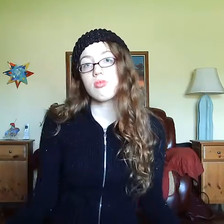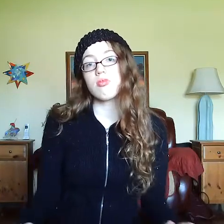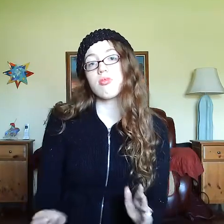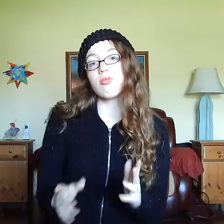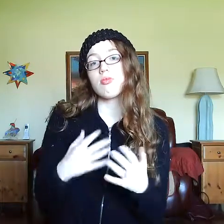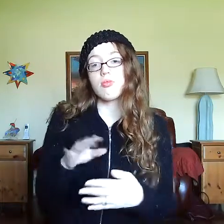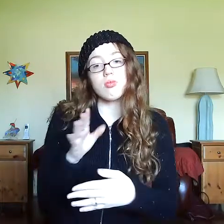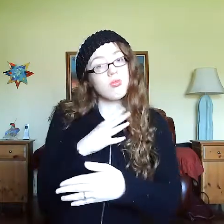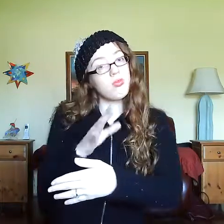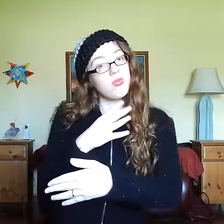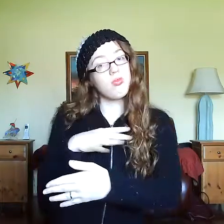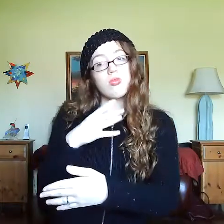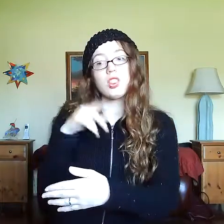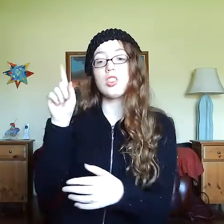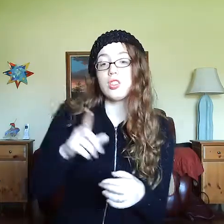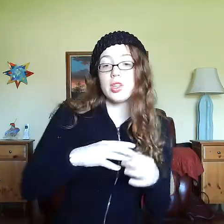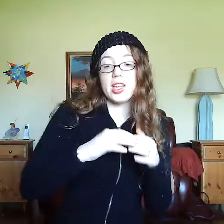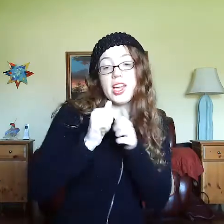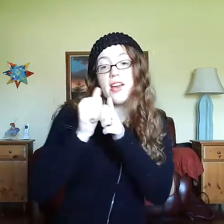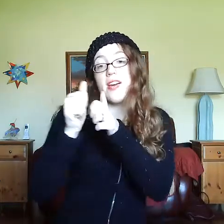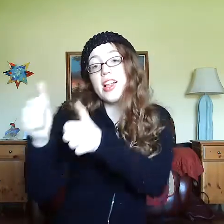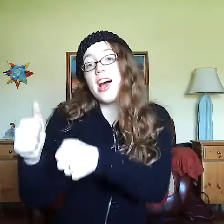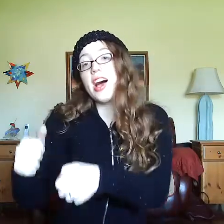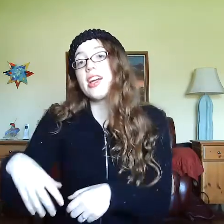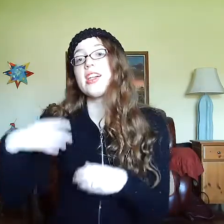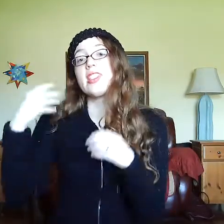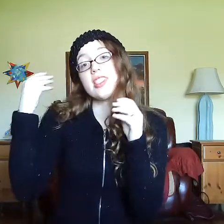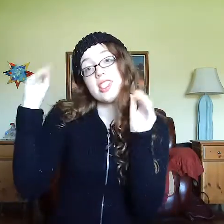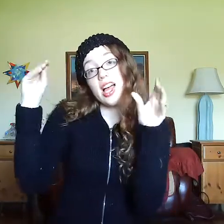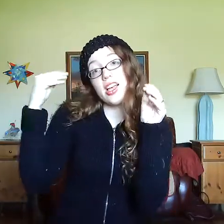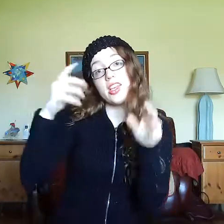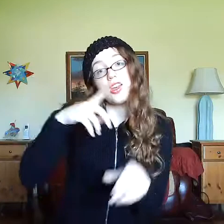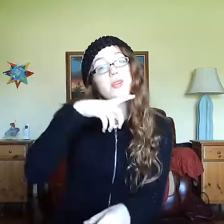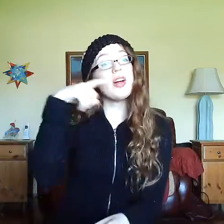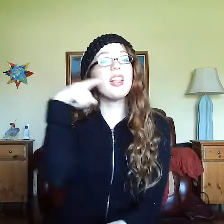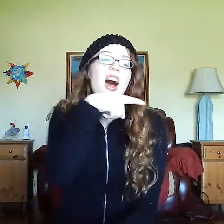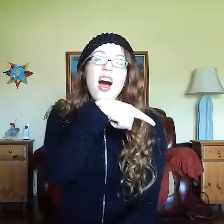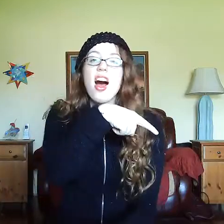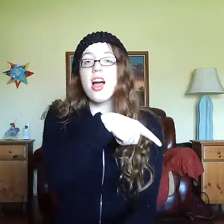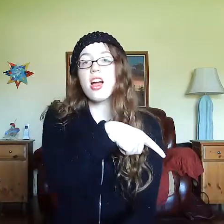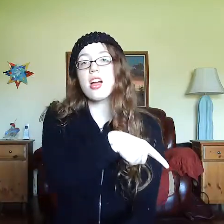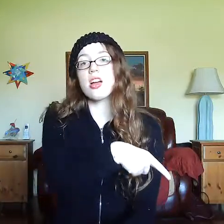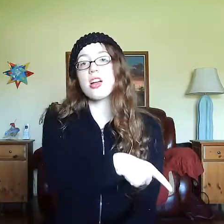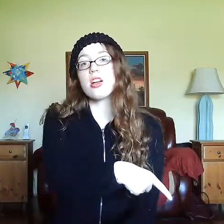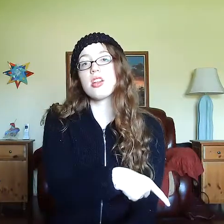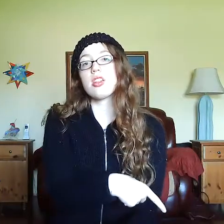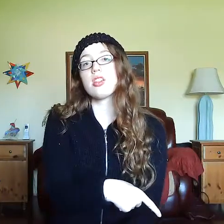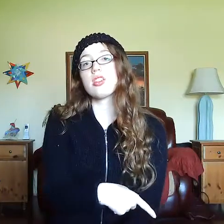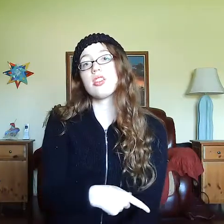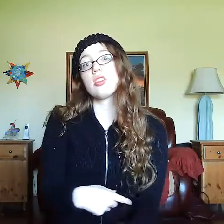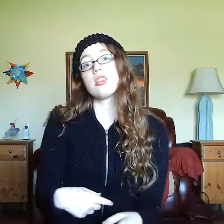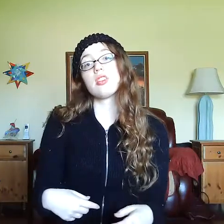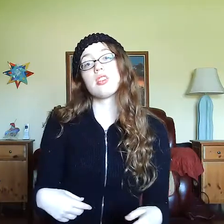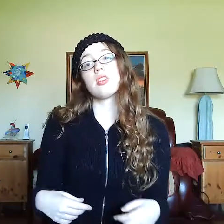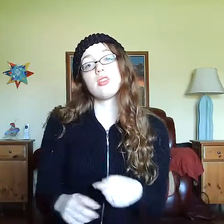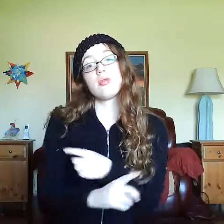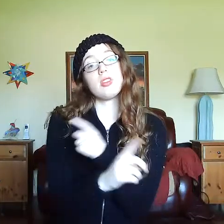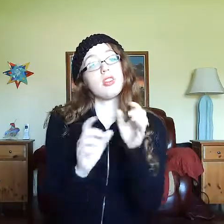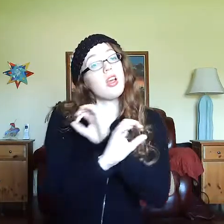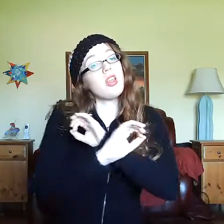SHE LEAD, SELL LIE. SELL LIE. BUT